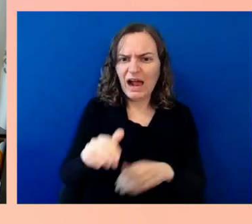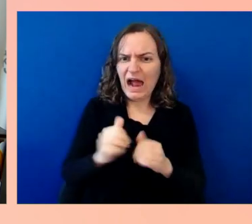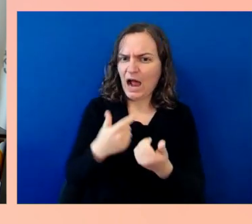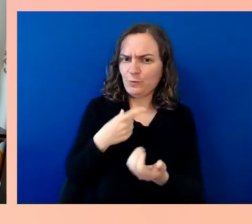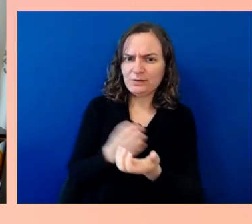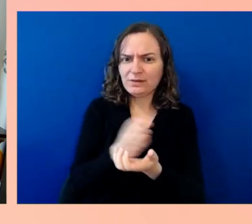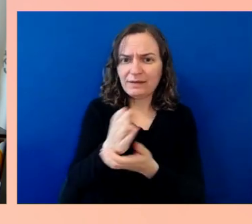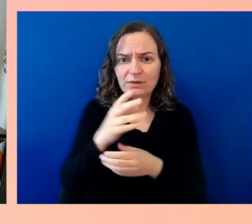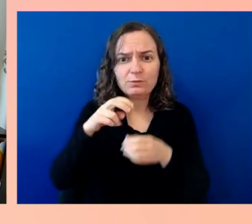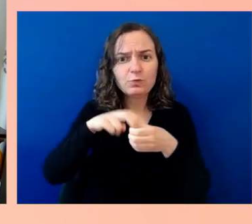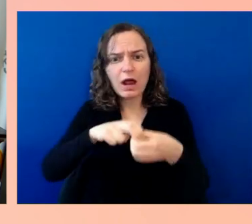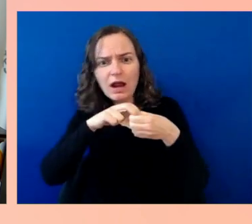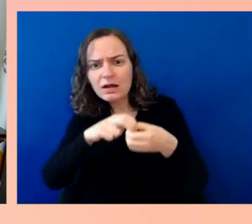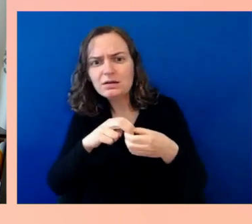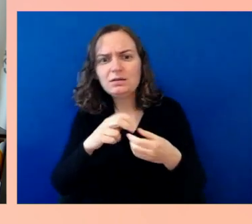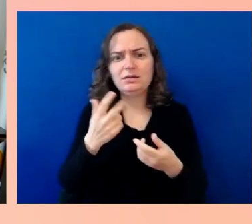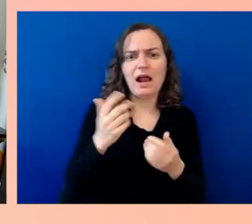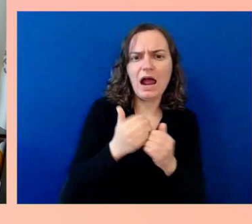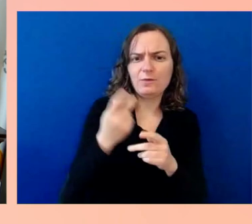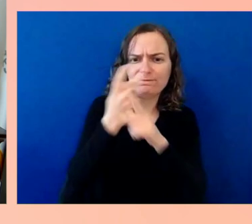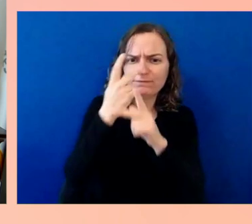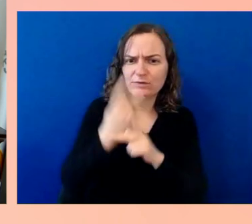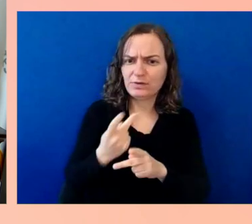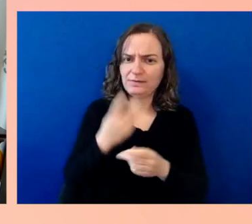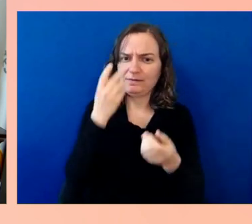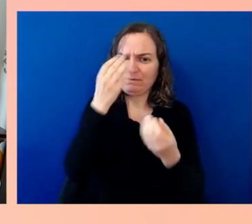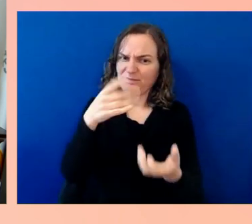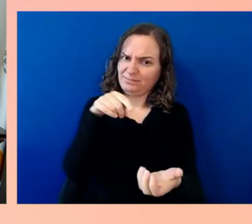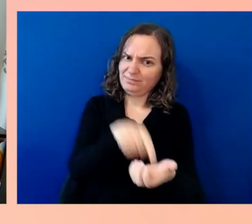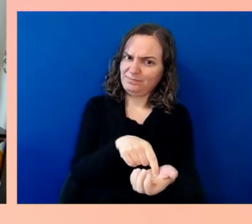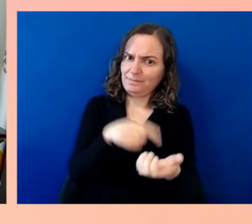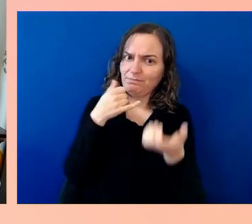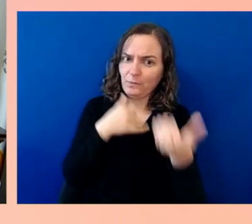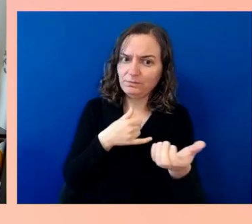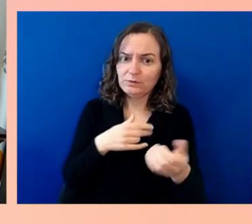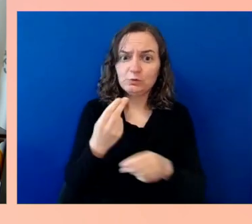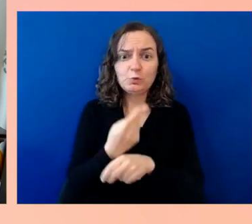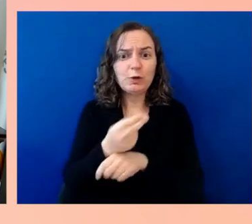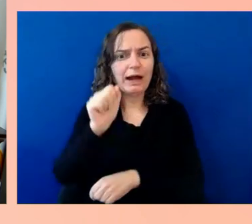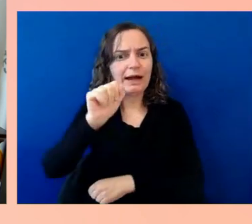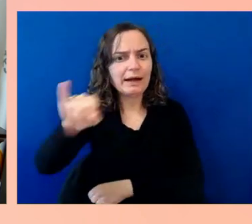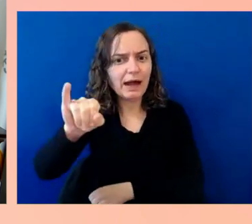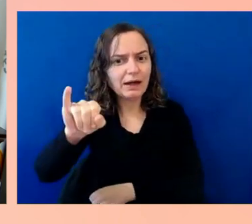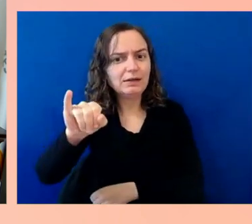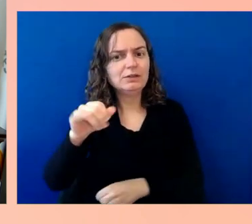which could bring great benefit, but not automatically. We need to be really smart about how to shape